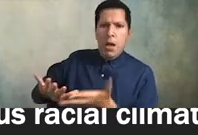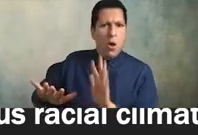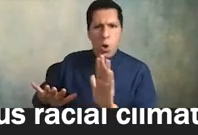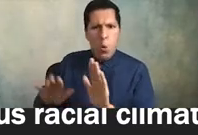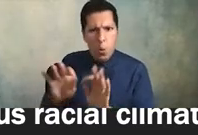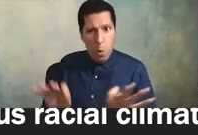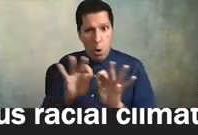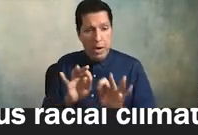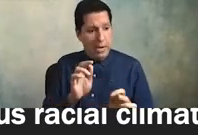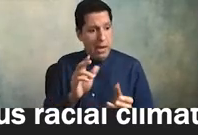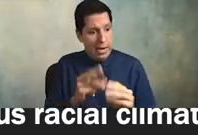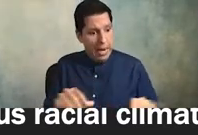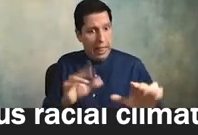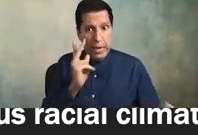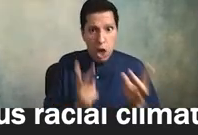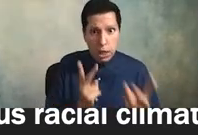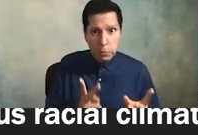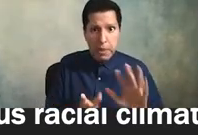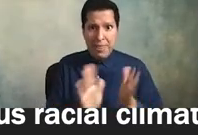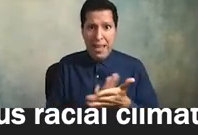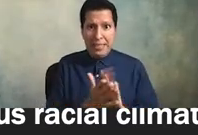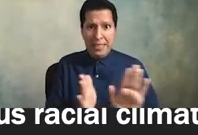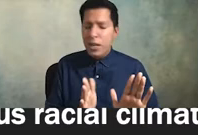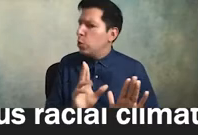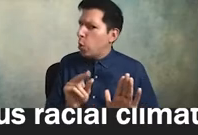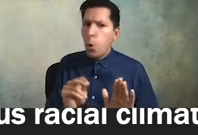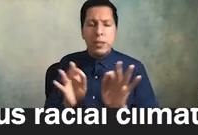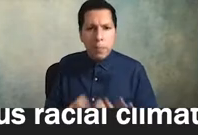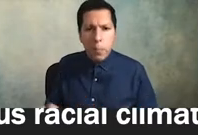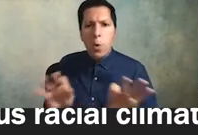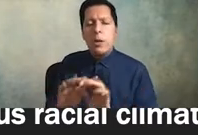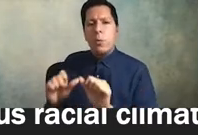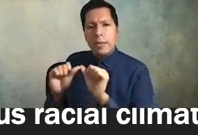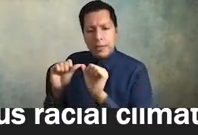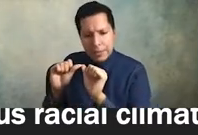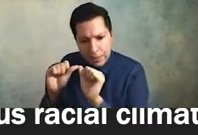we have to also acknowledge what is real in the persistent erasure and the underserving of